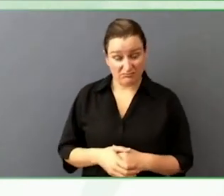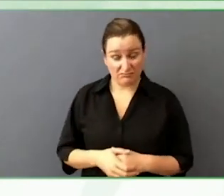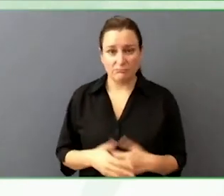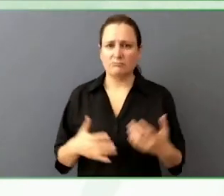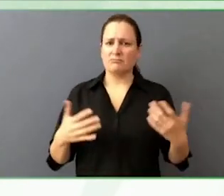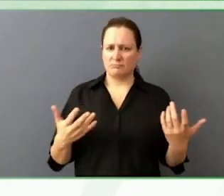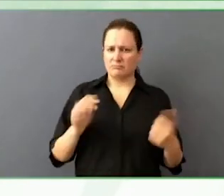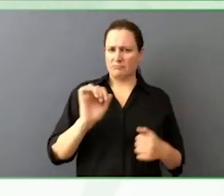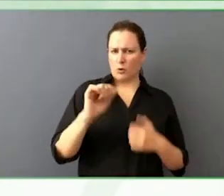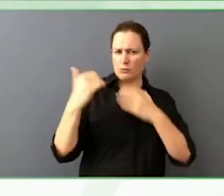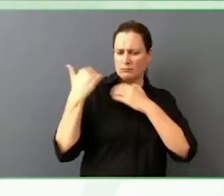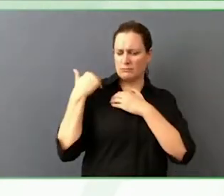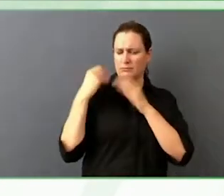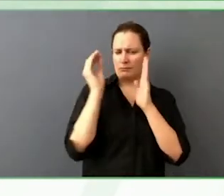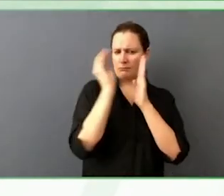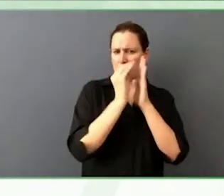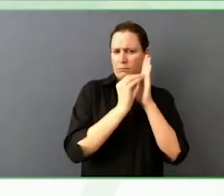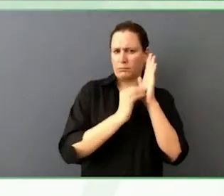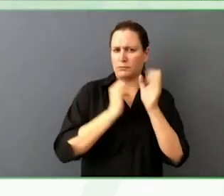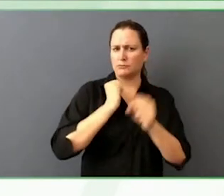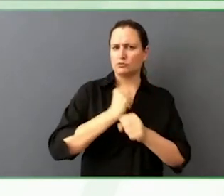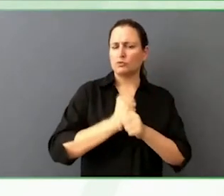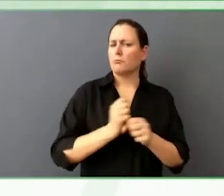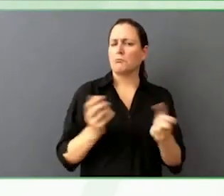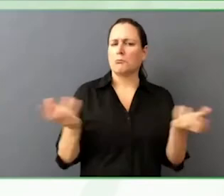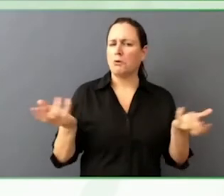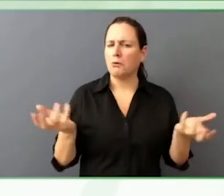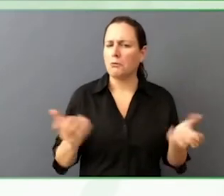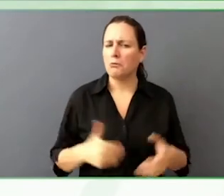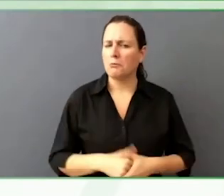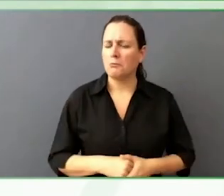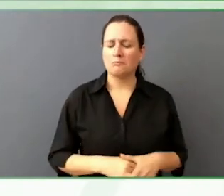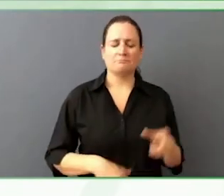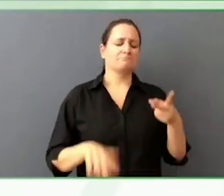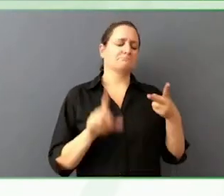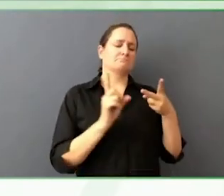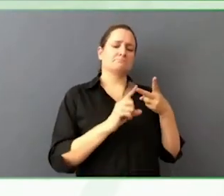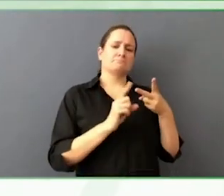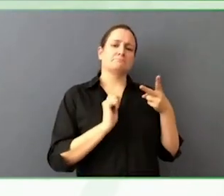And in that answer, are there any capacity building measures